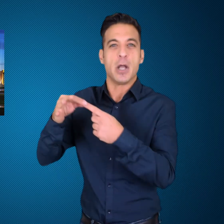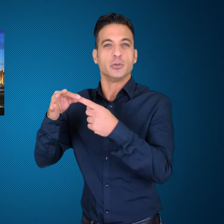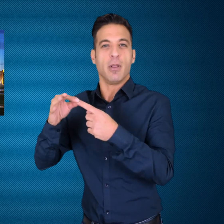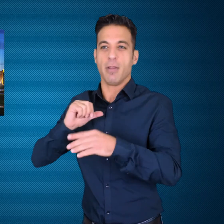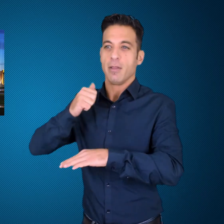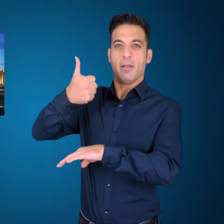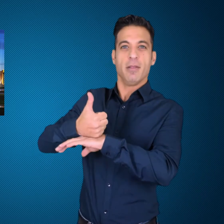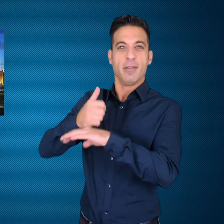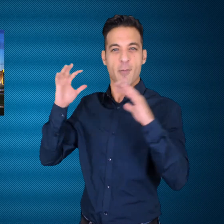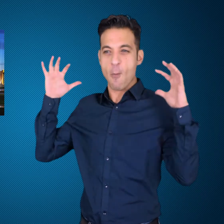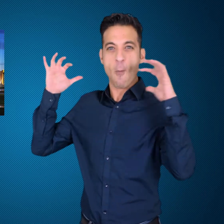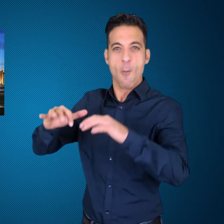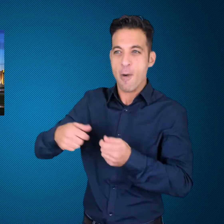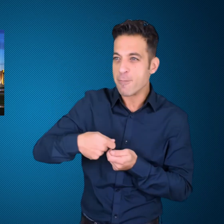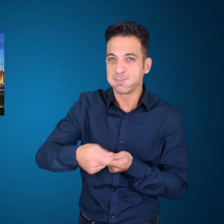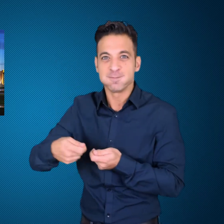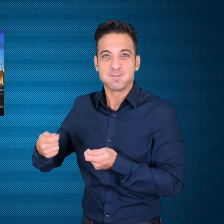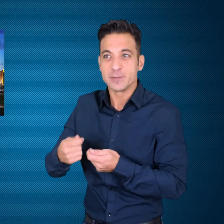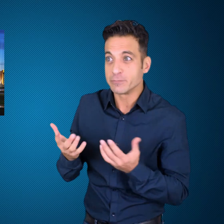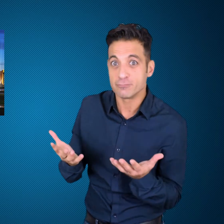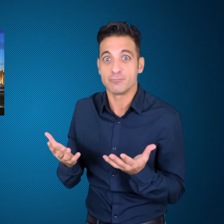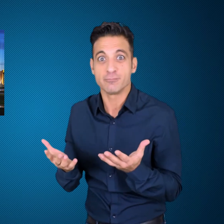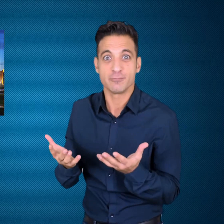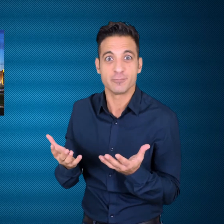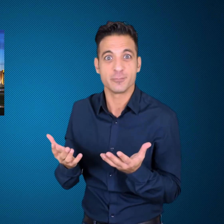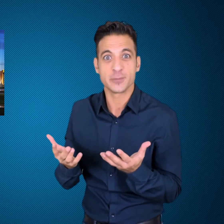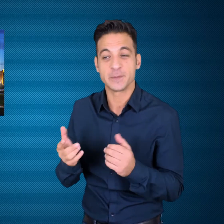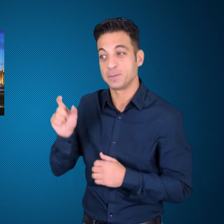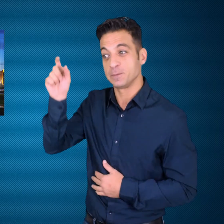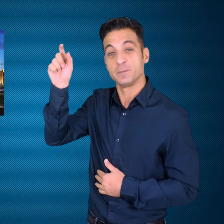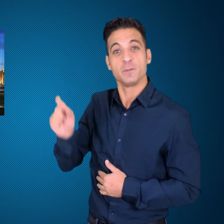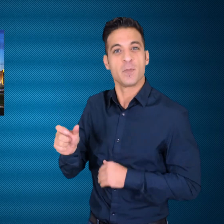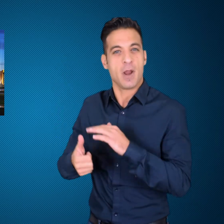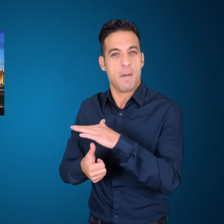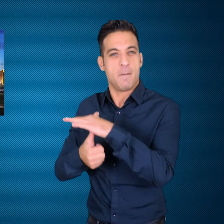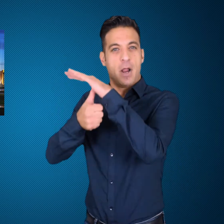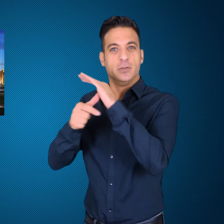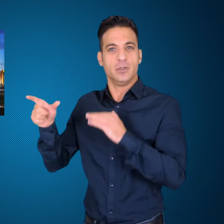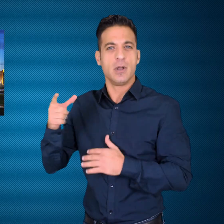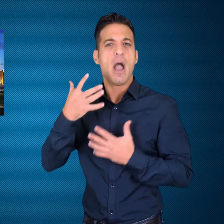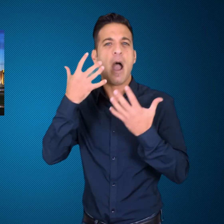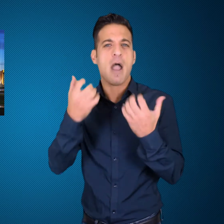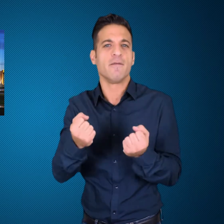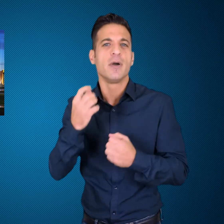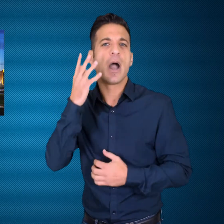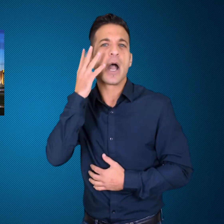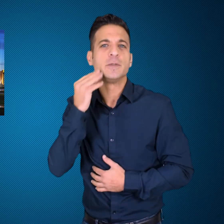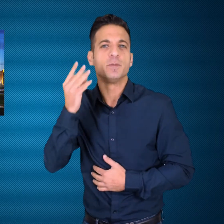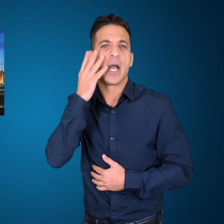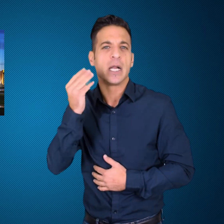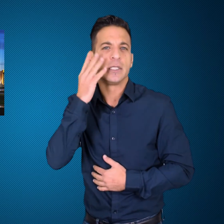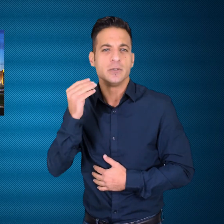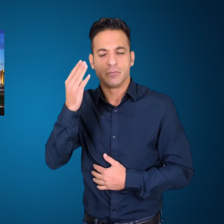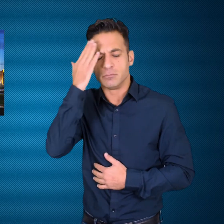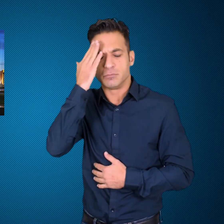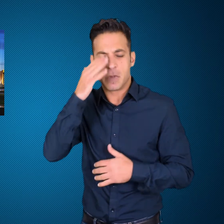inquired to hosting a special event. The manager had experience of managing